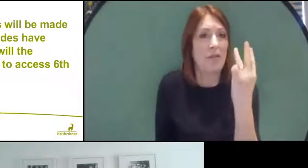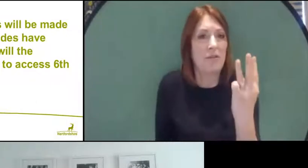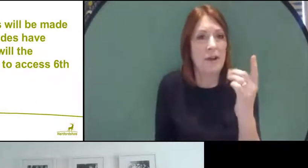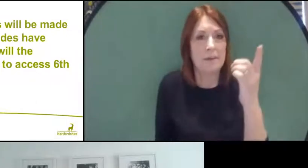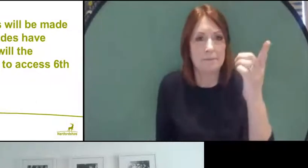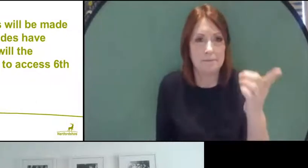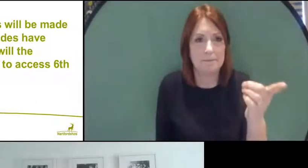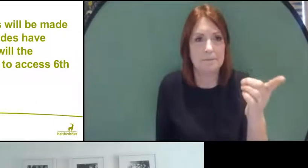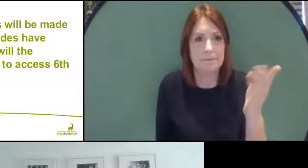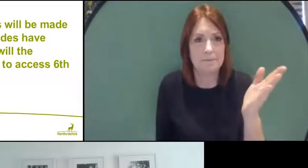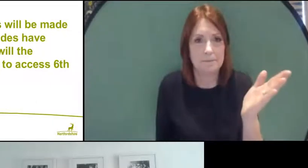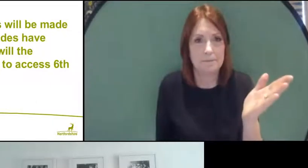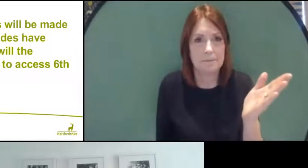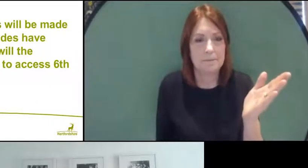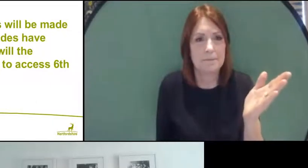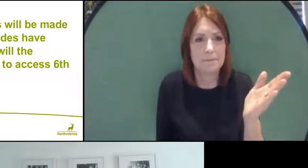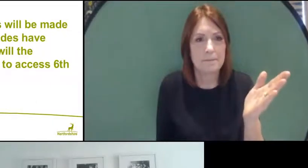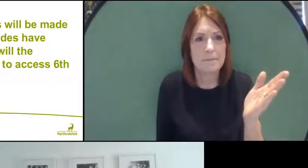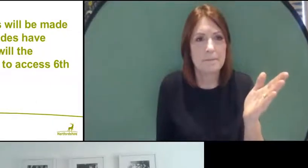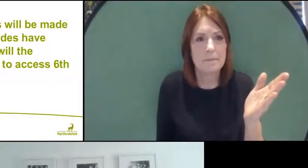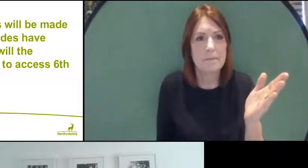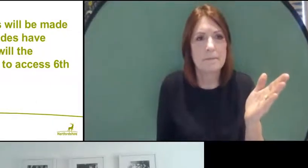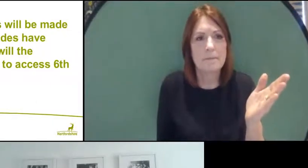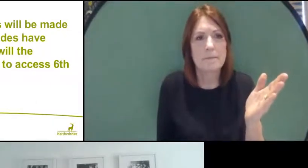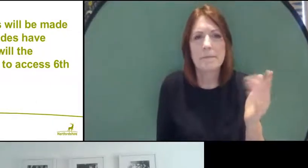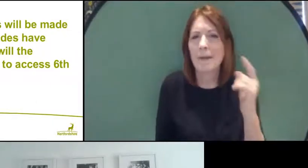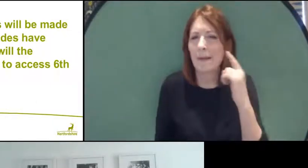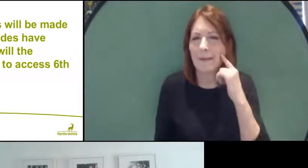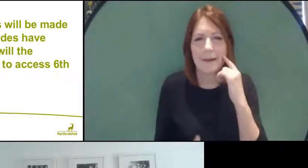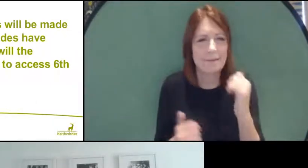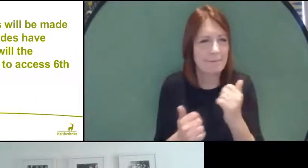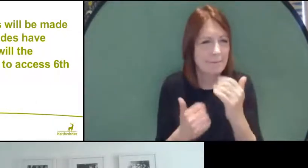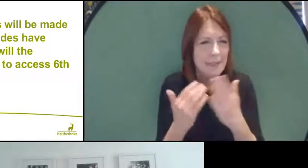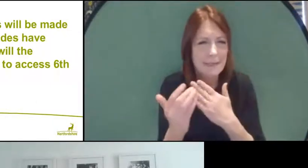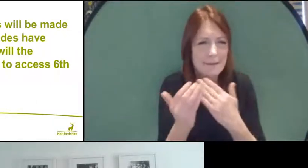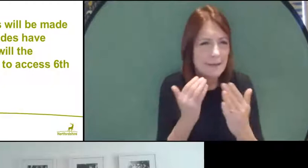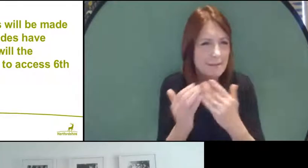Thank you and I think I've already dealt with this one, but it's about the allowances